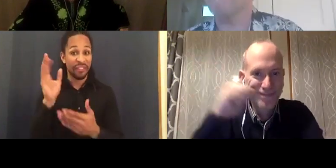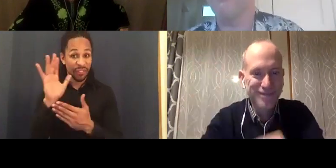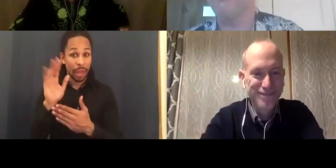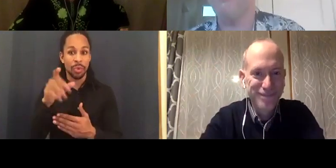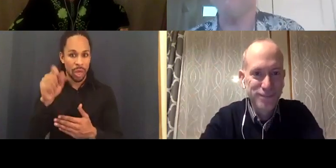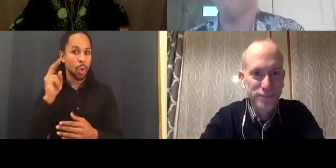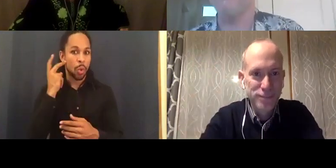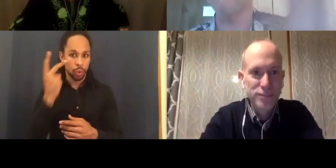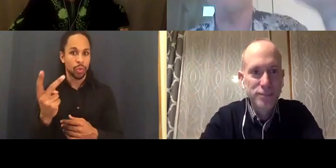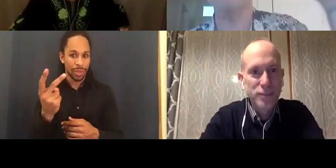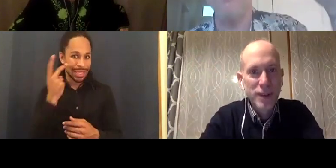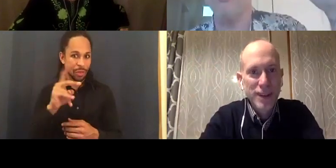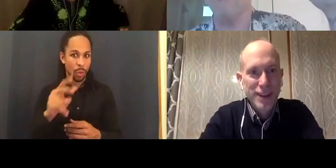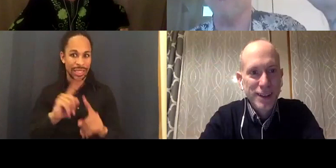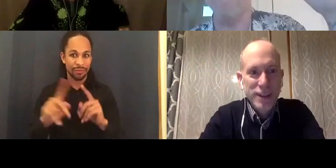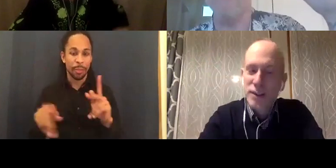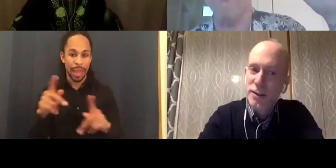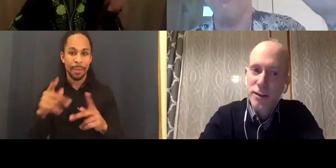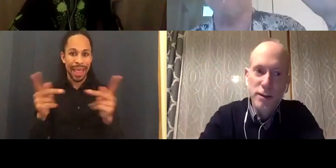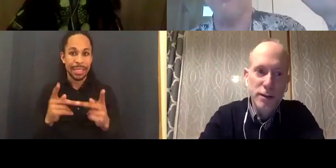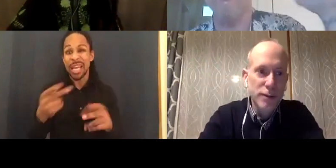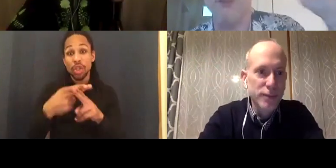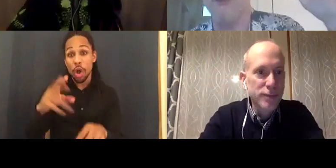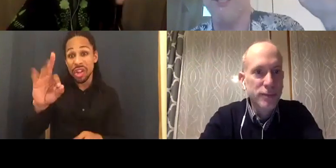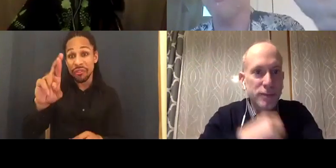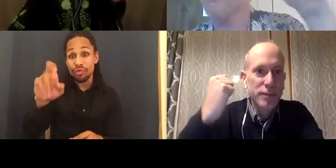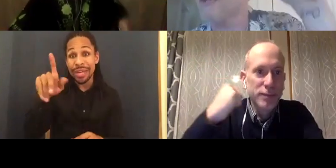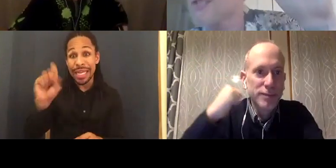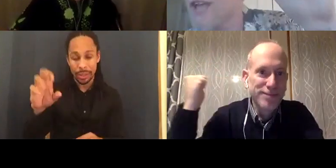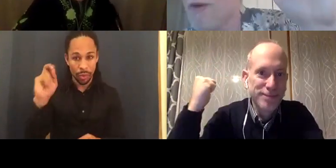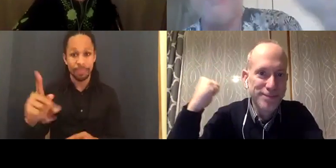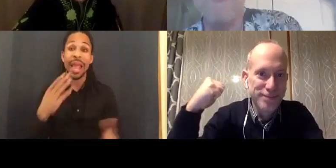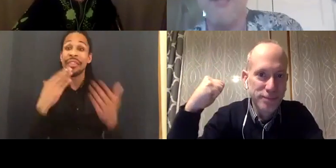to Yitzi. Thank you everybody.